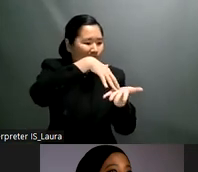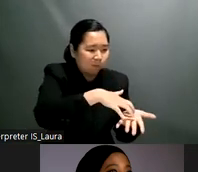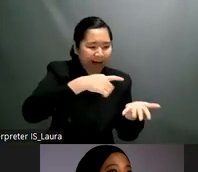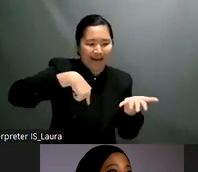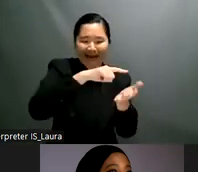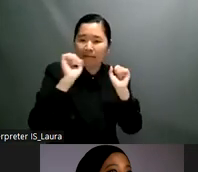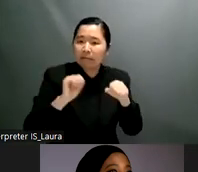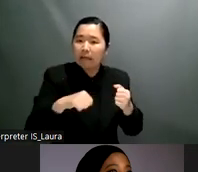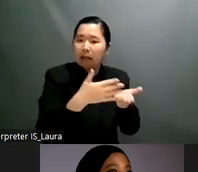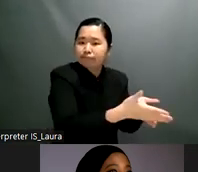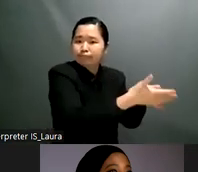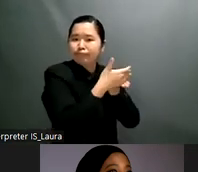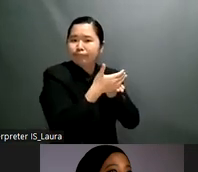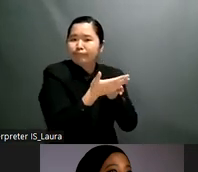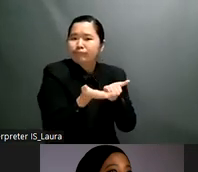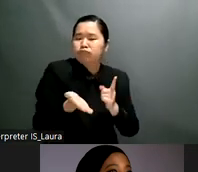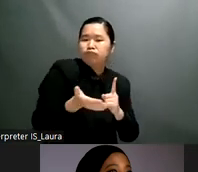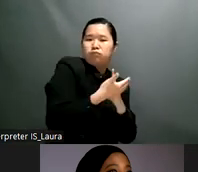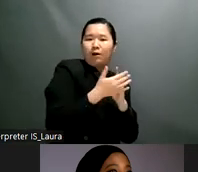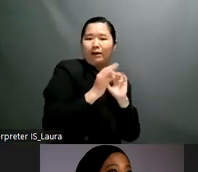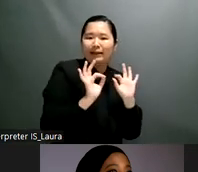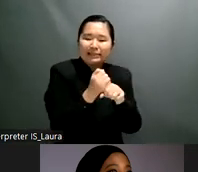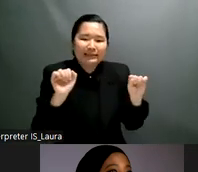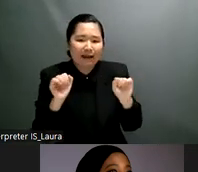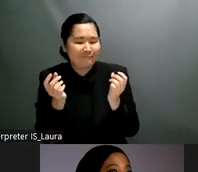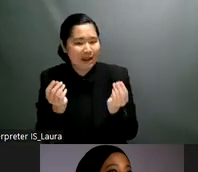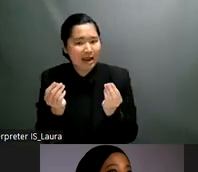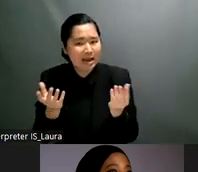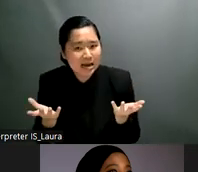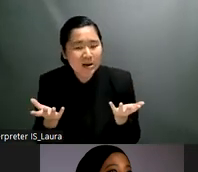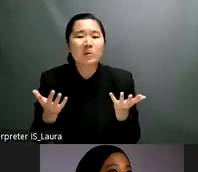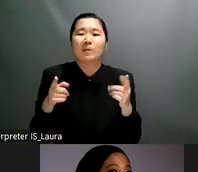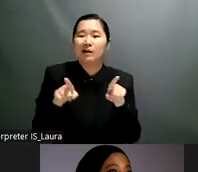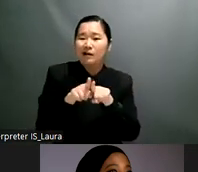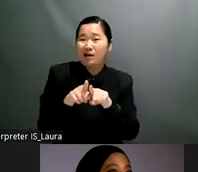open to the general public or even building a cinema so that people from the neighborhood